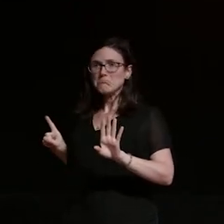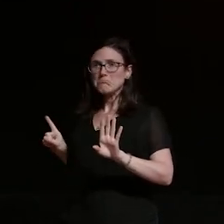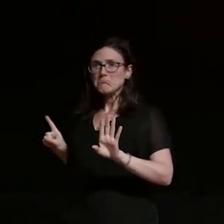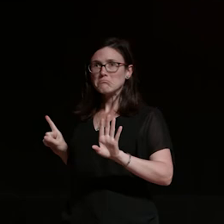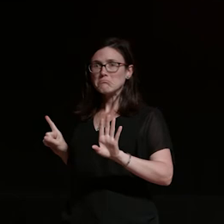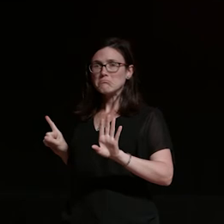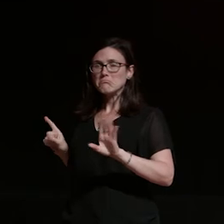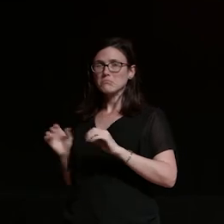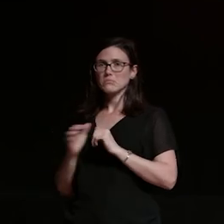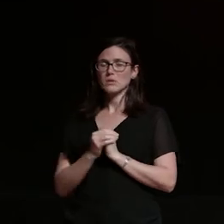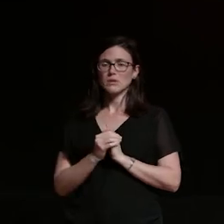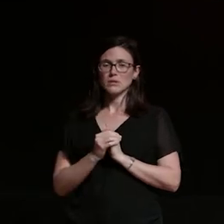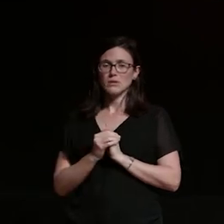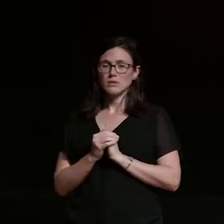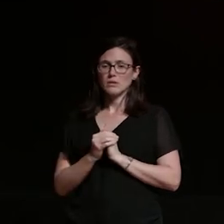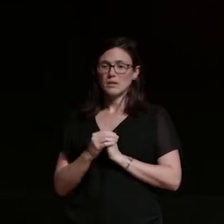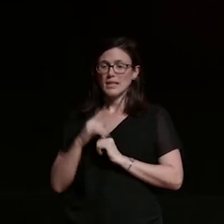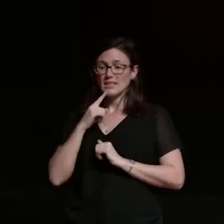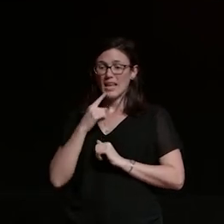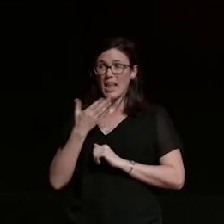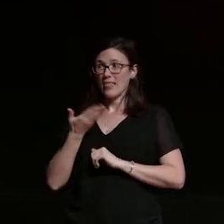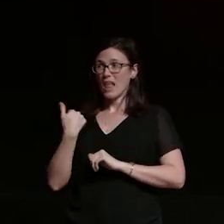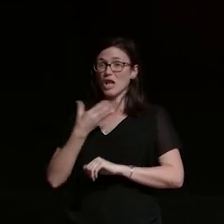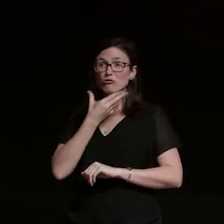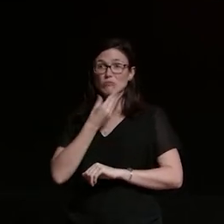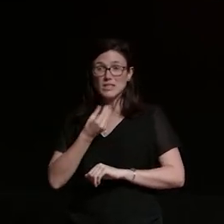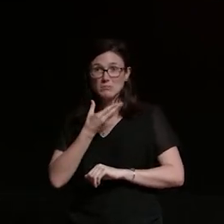know that that was kind of the last family event they wanted to be considered a part of